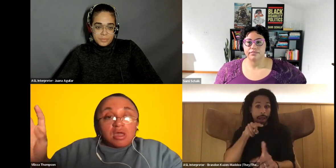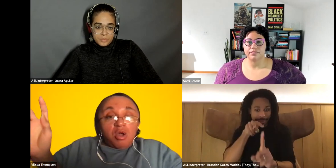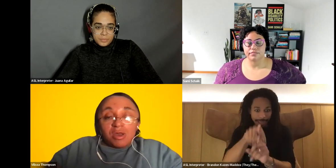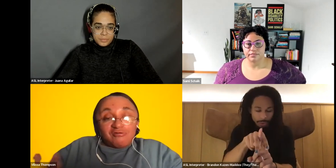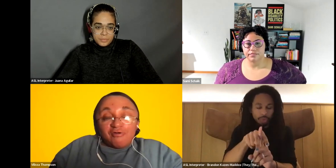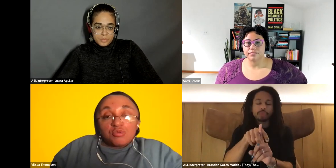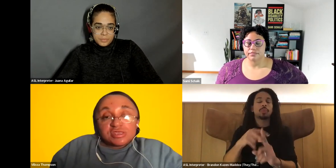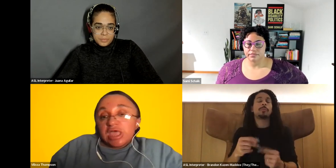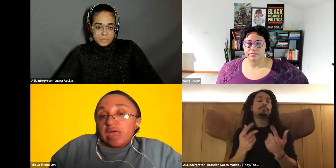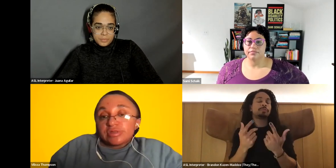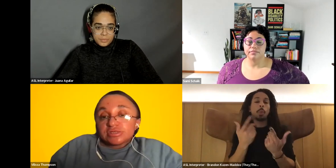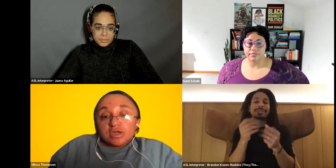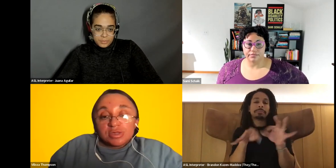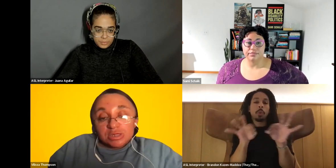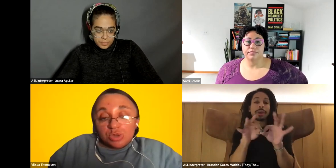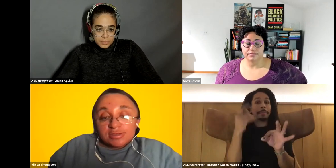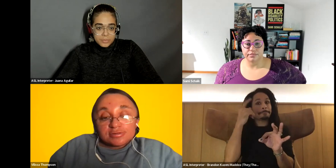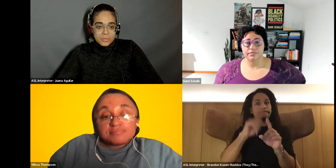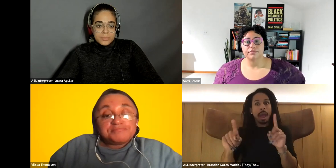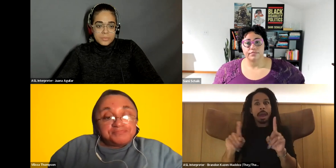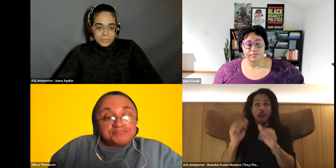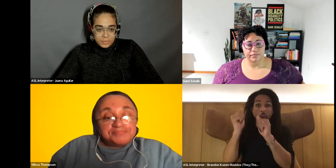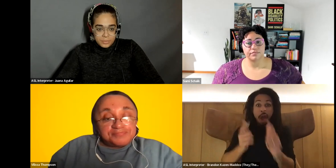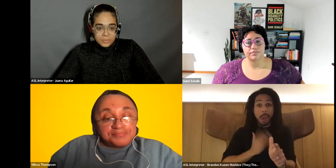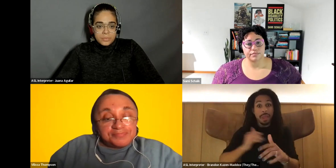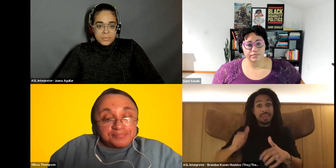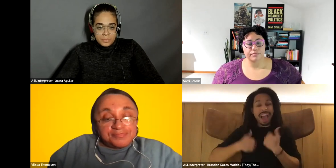Vilissa Thompson: on our phones and tablets and other electronics. Sami Schalk: Hmm.